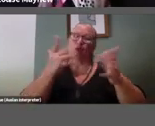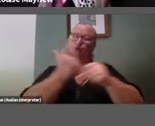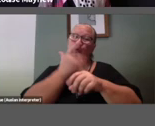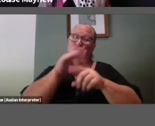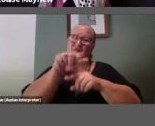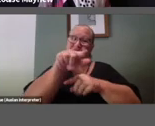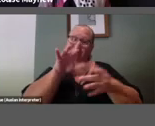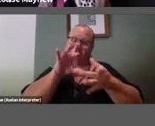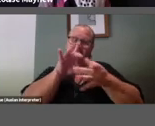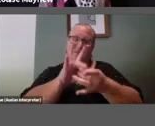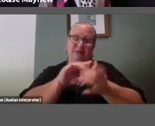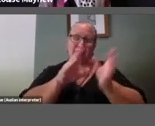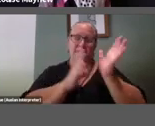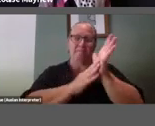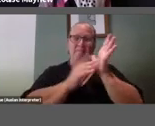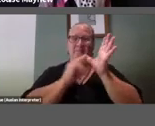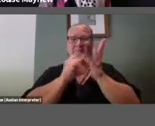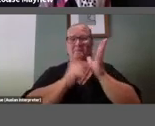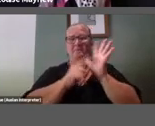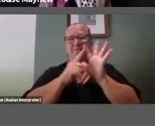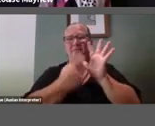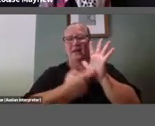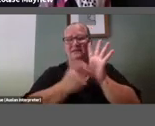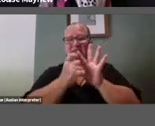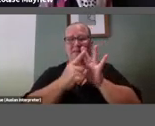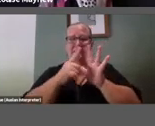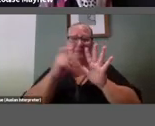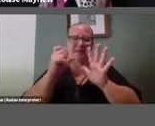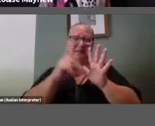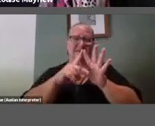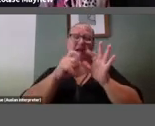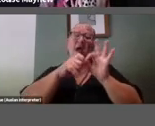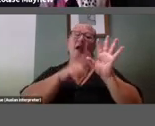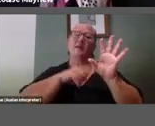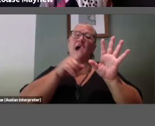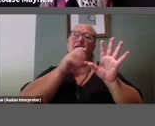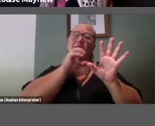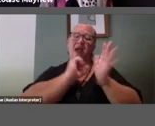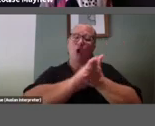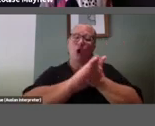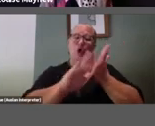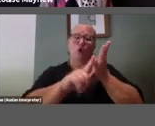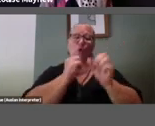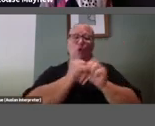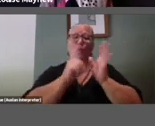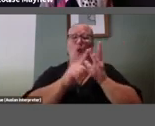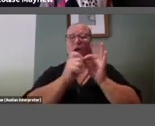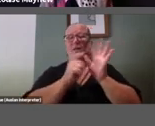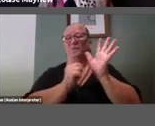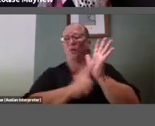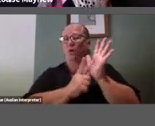this masterpiece by Hugo Ball,It is ridiculously simple, and if you're